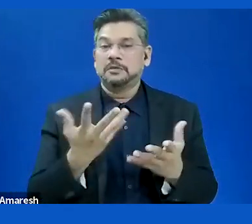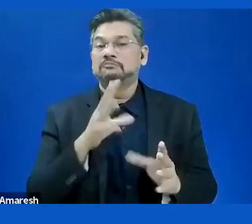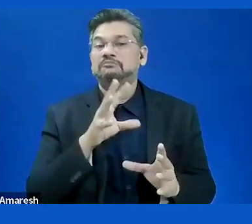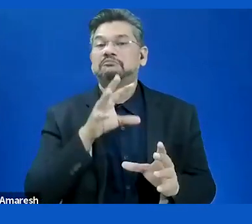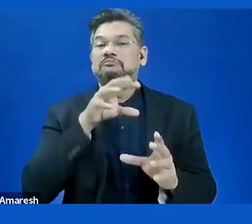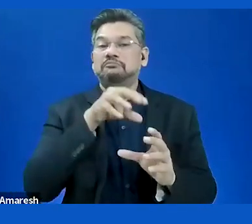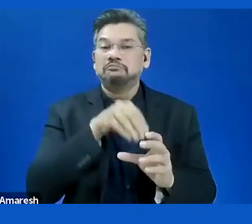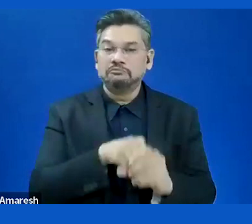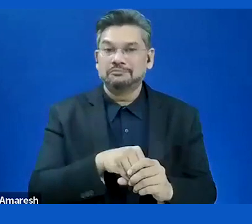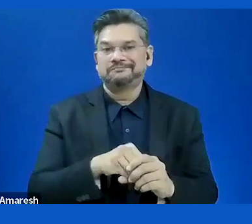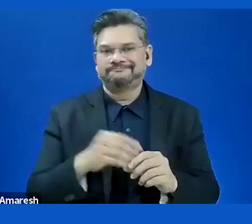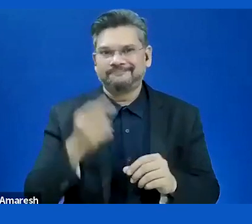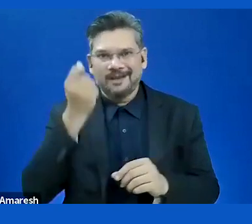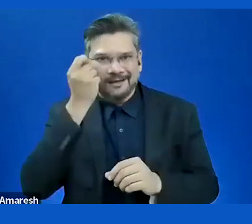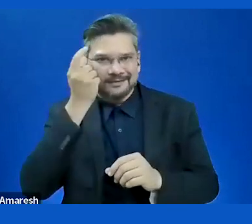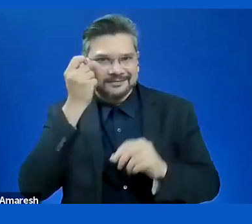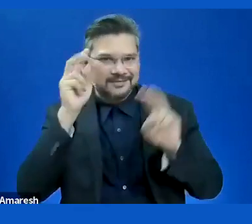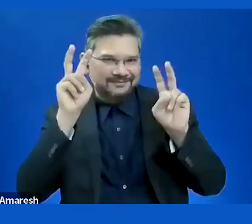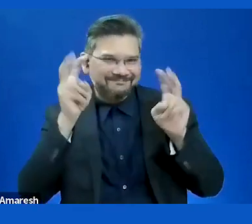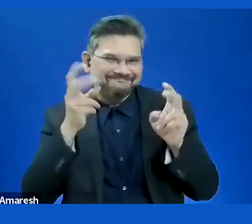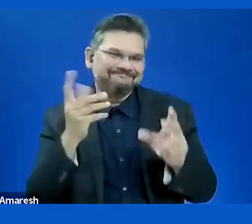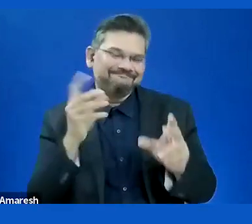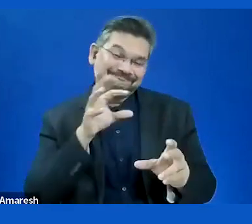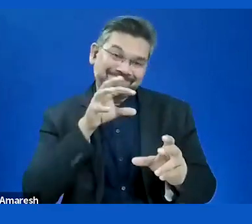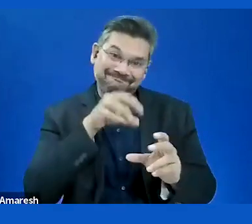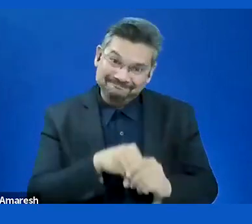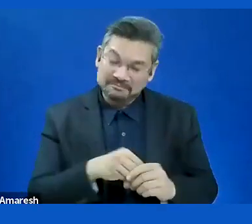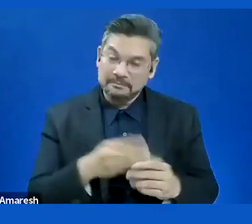Absolutely. I want to state again what Cato Lie said earlier. There is a